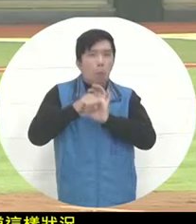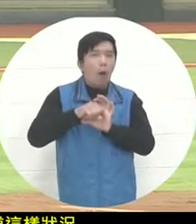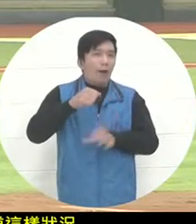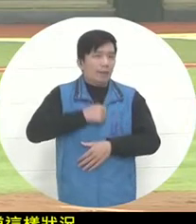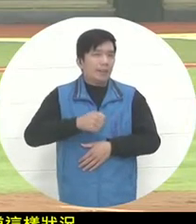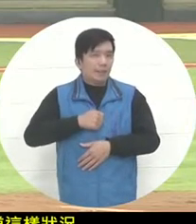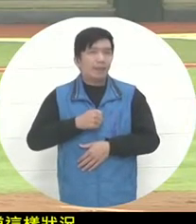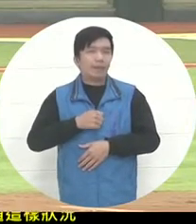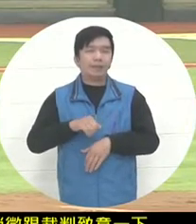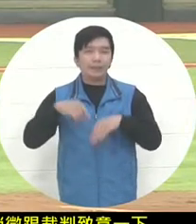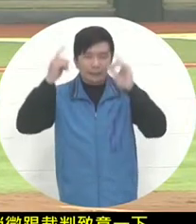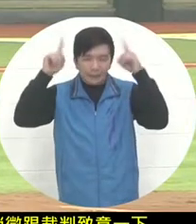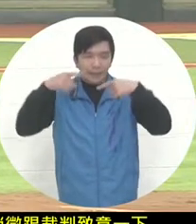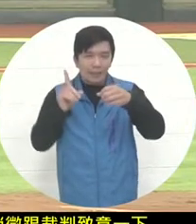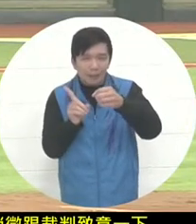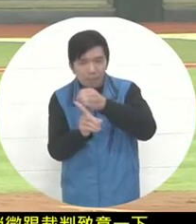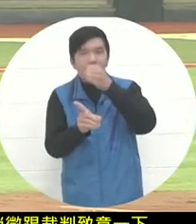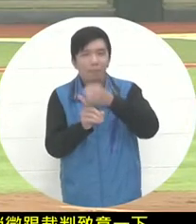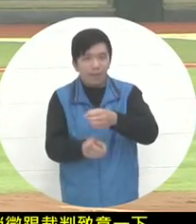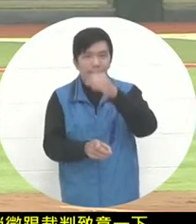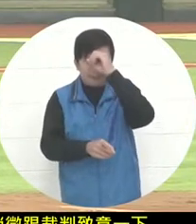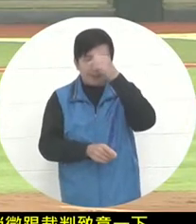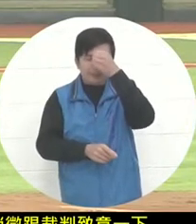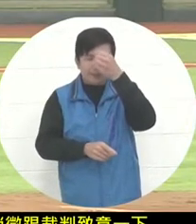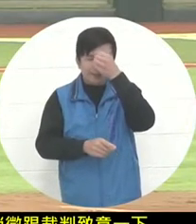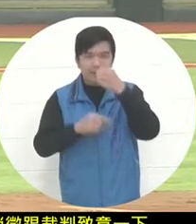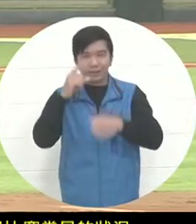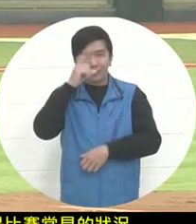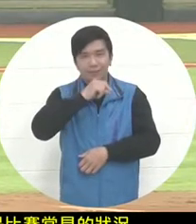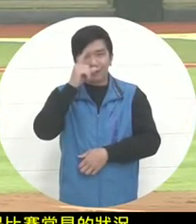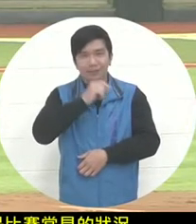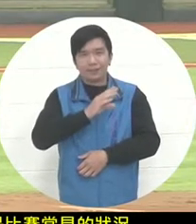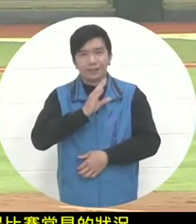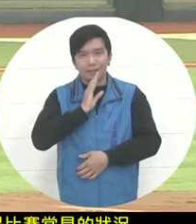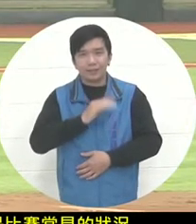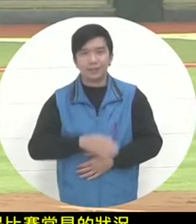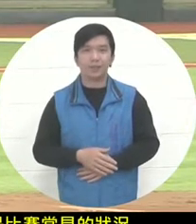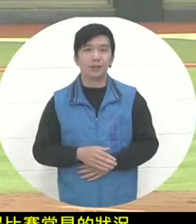because the most common place to be attacked by baseball scratches is the host and catcher